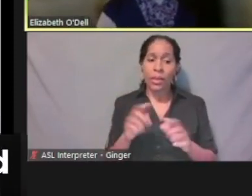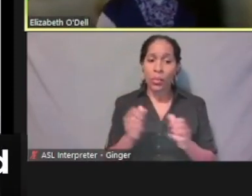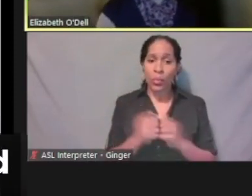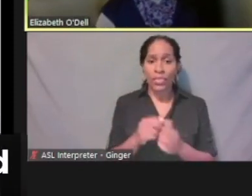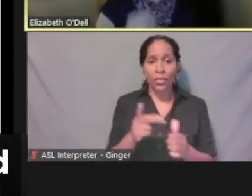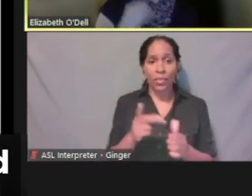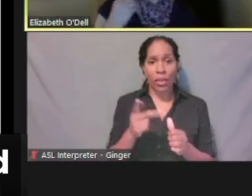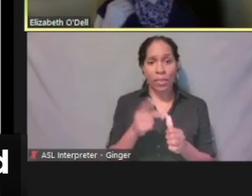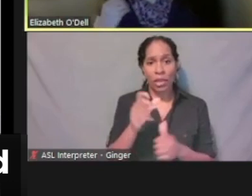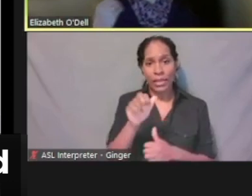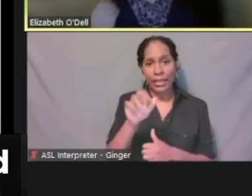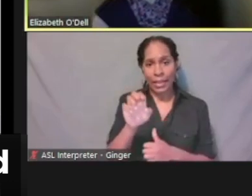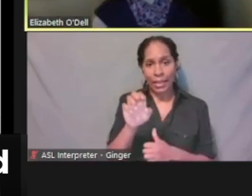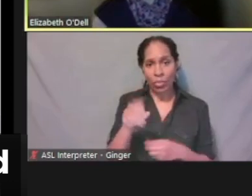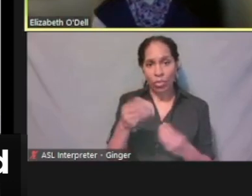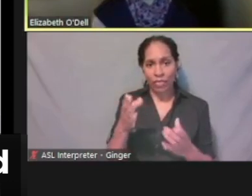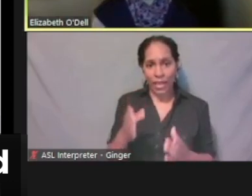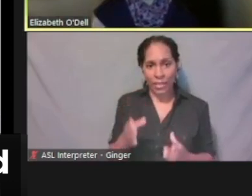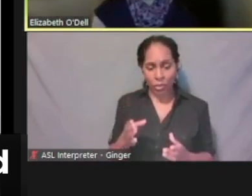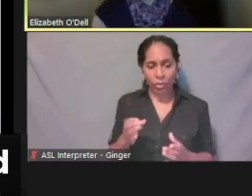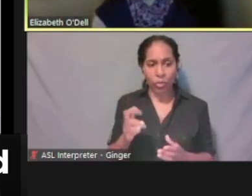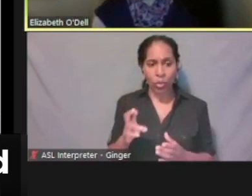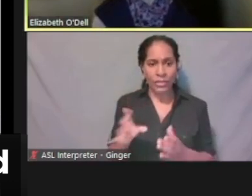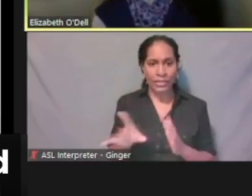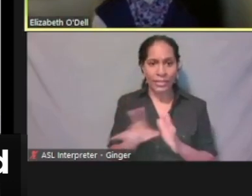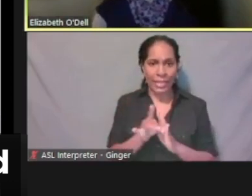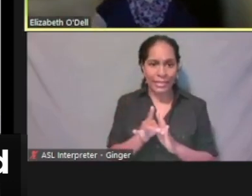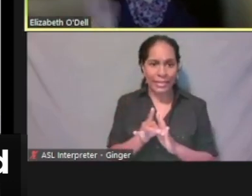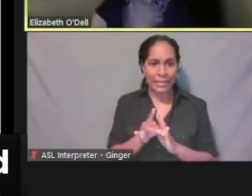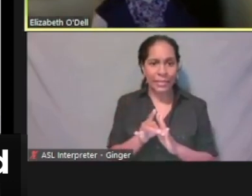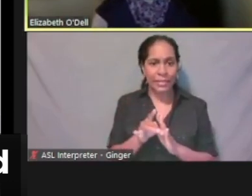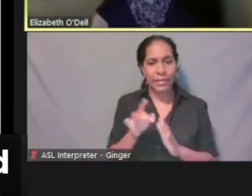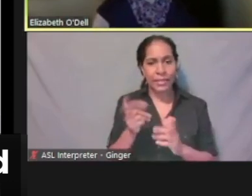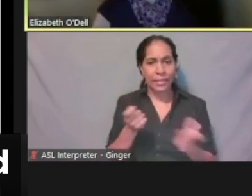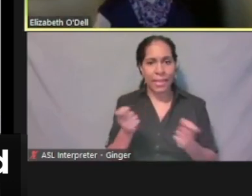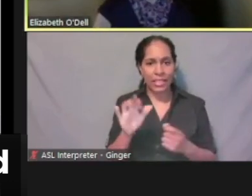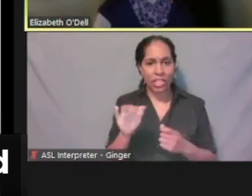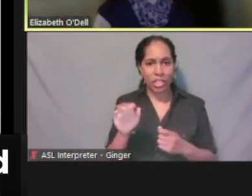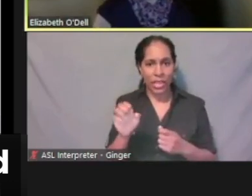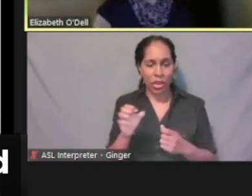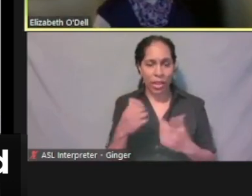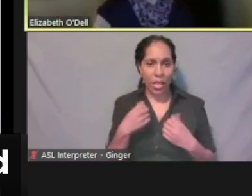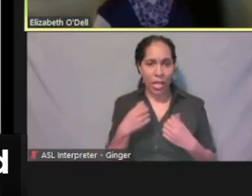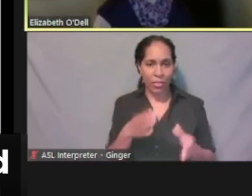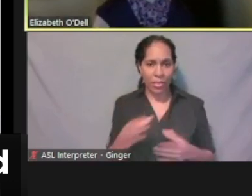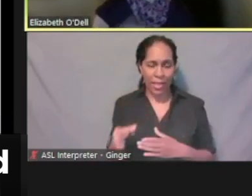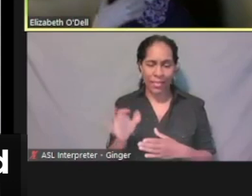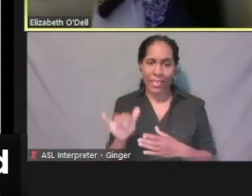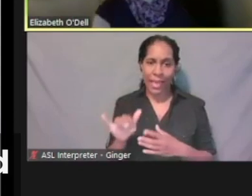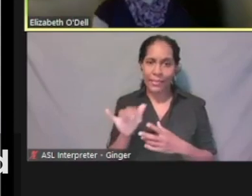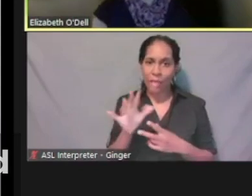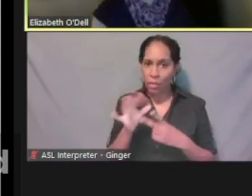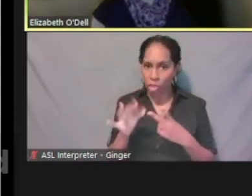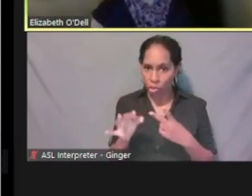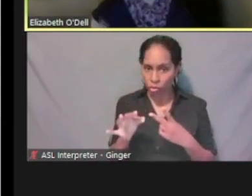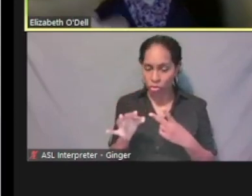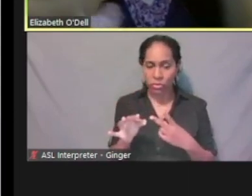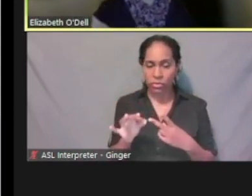or selecting a managed care health plan, this is optional as Wes said. And it's this preference that they can go ahead